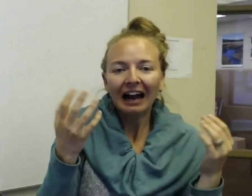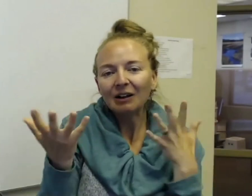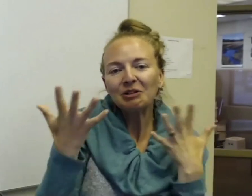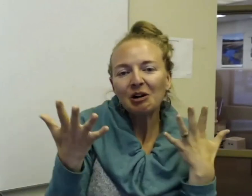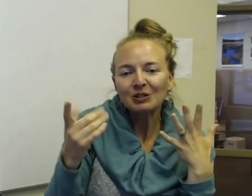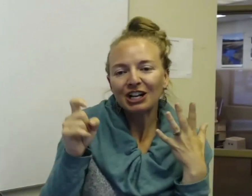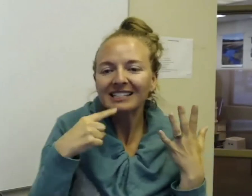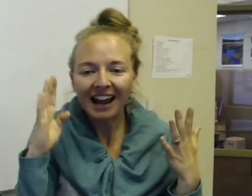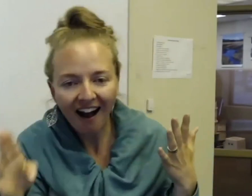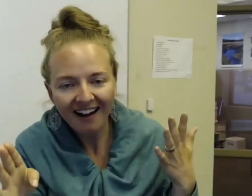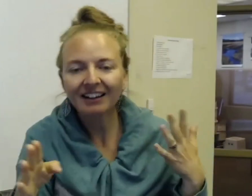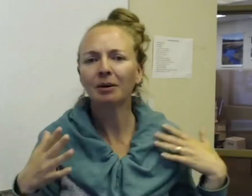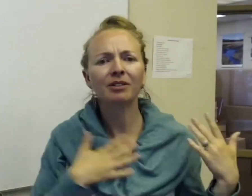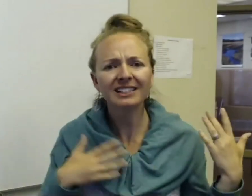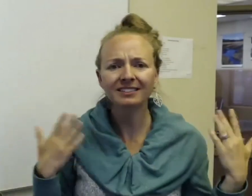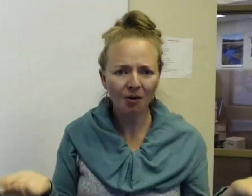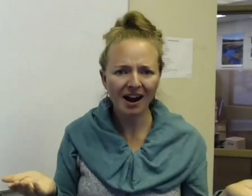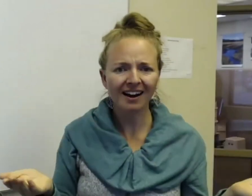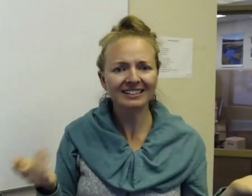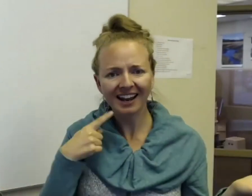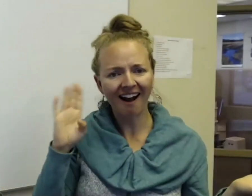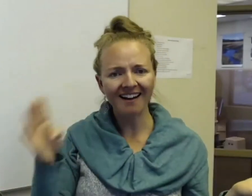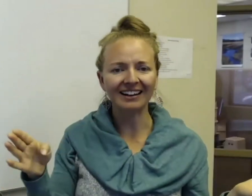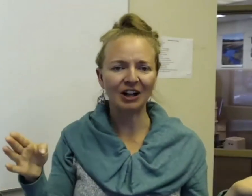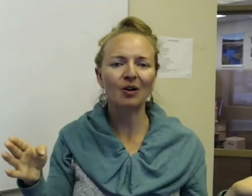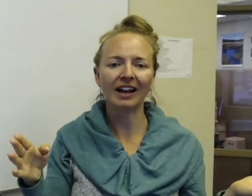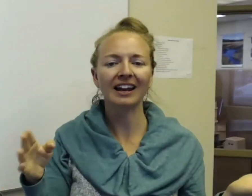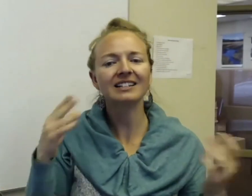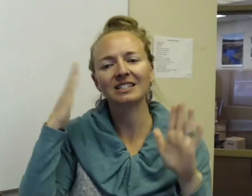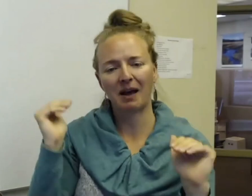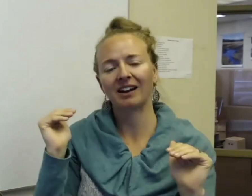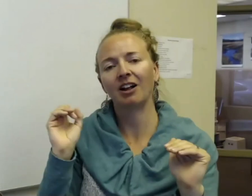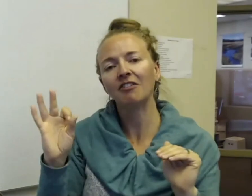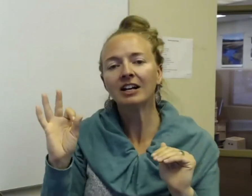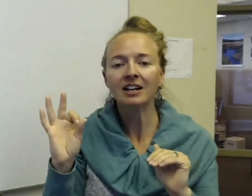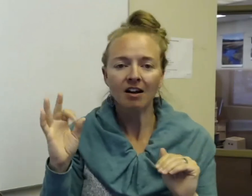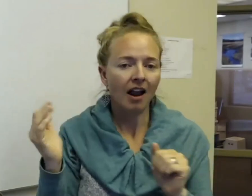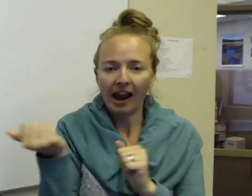Should I say "hi"? Please go ahead and say "hi". You know, it is expected of anyone,